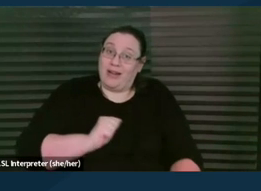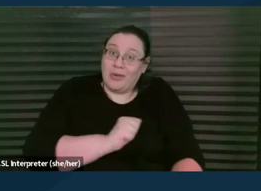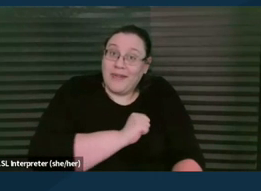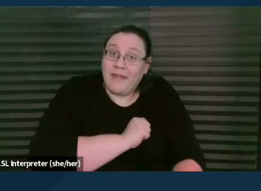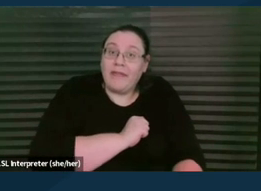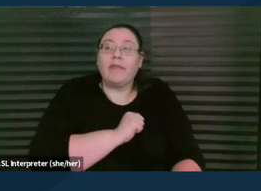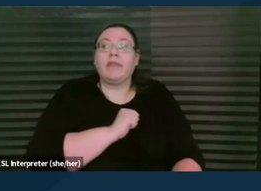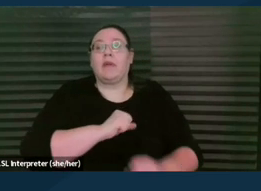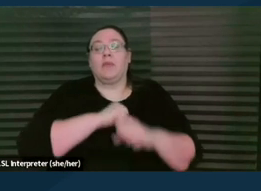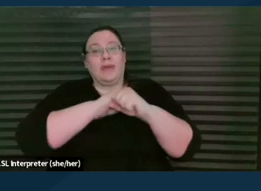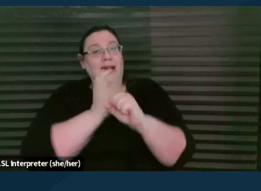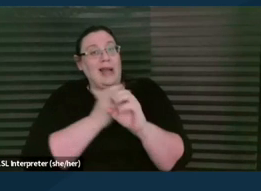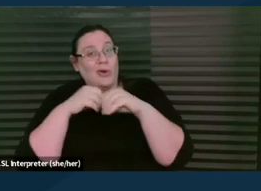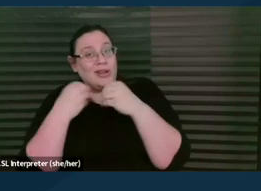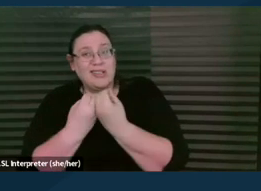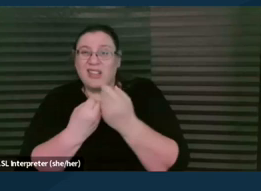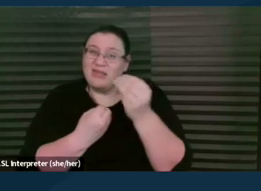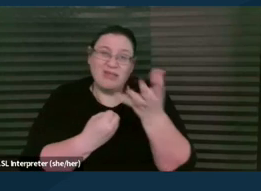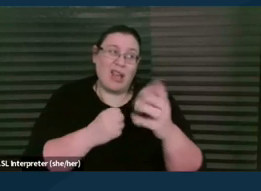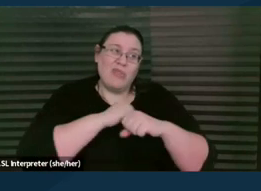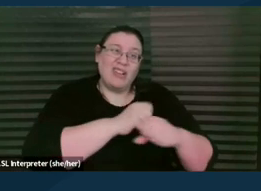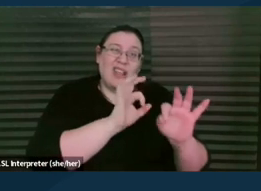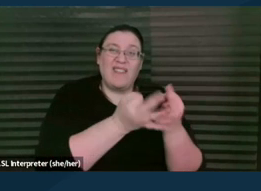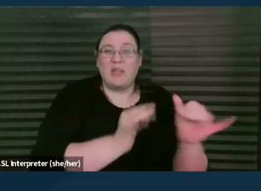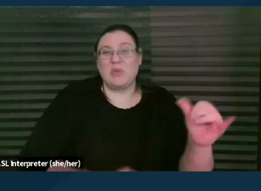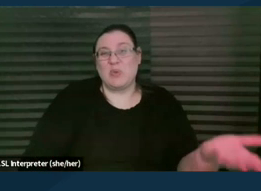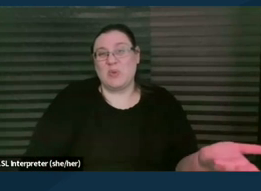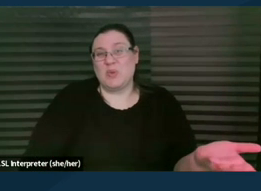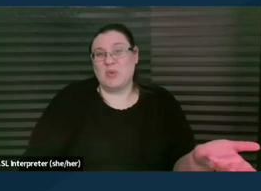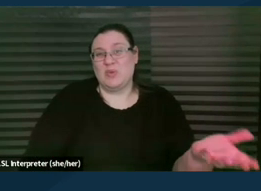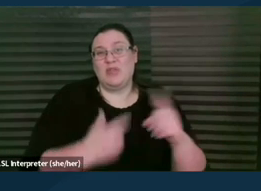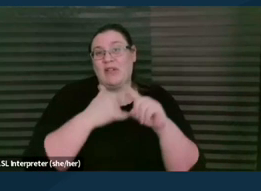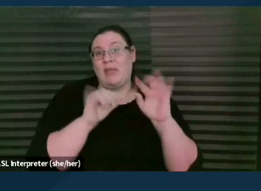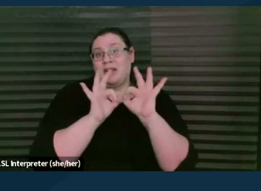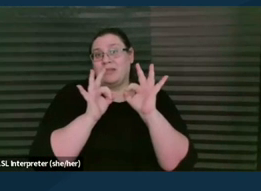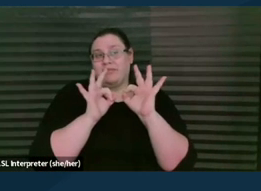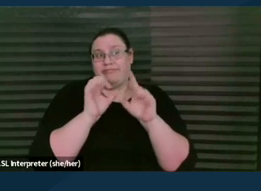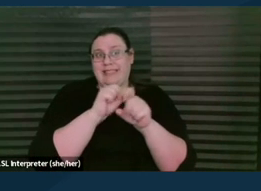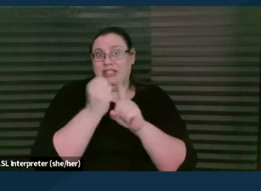our organizations and also our families from these situations. Because a family may call back and say, you know,